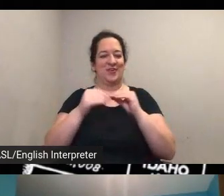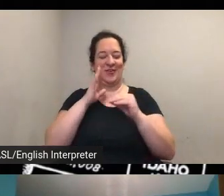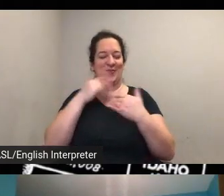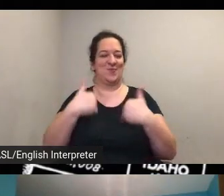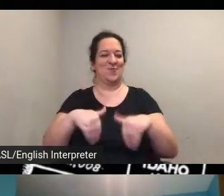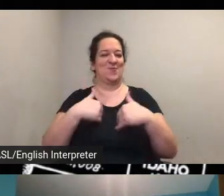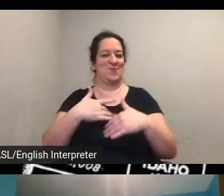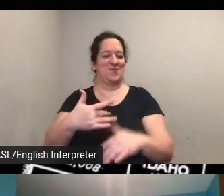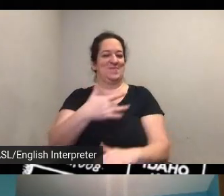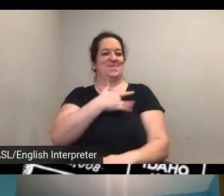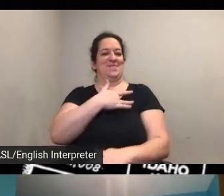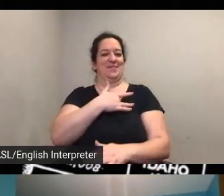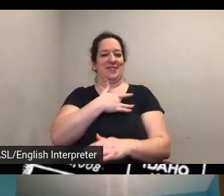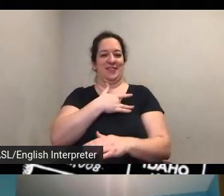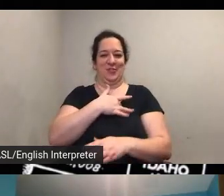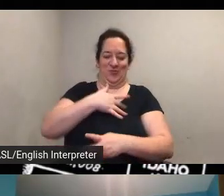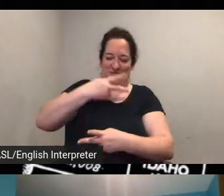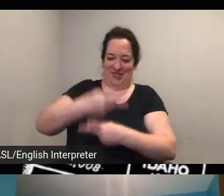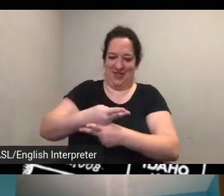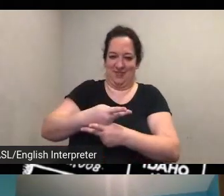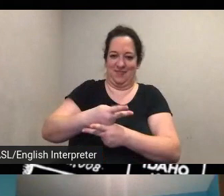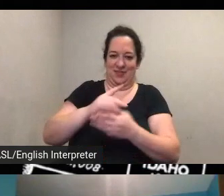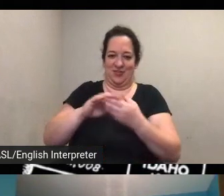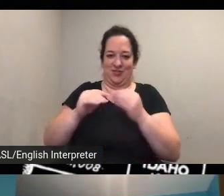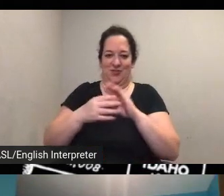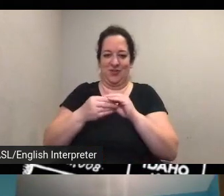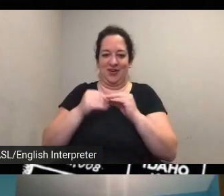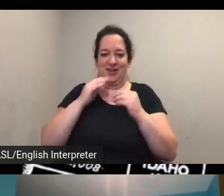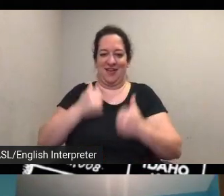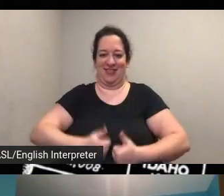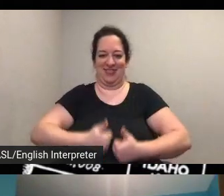the story alive to nation which is helen's daughters today